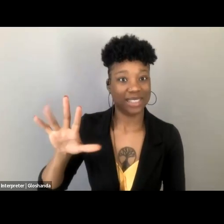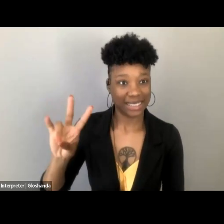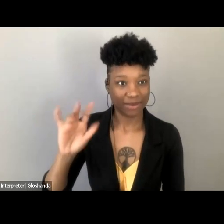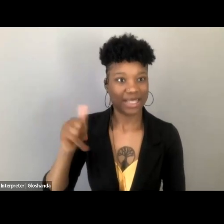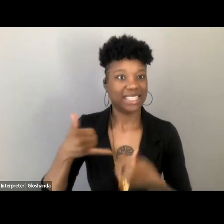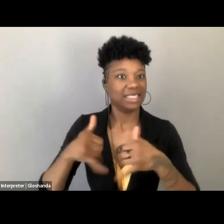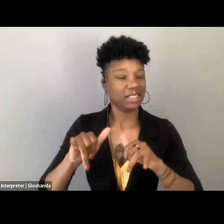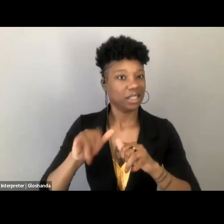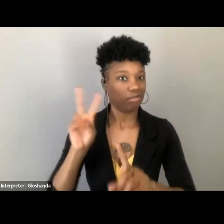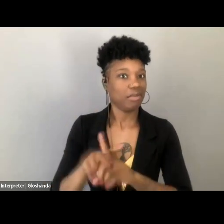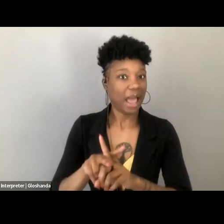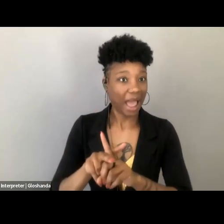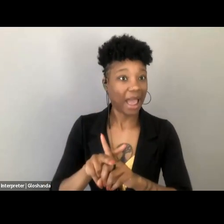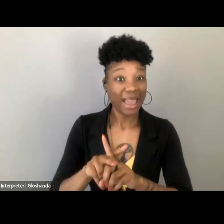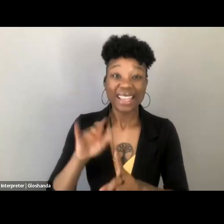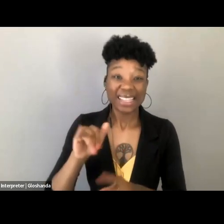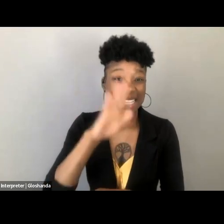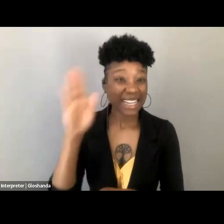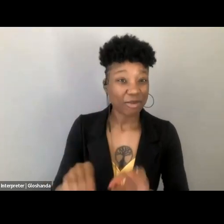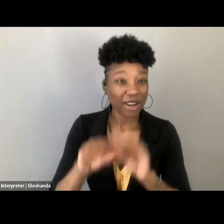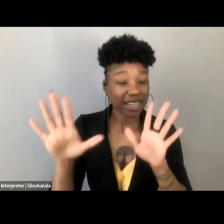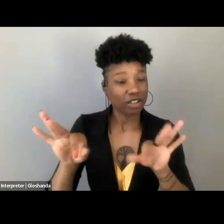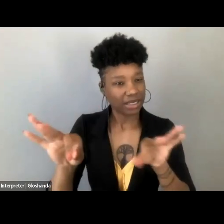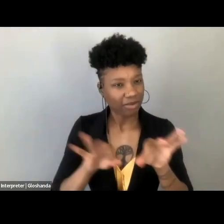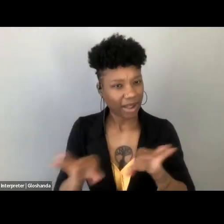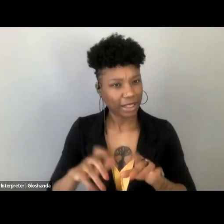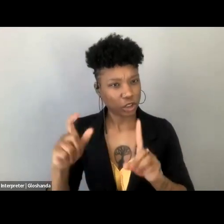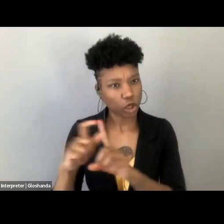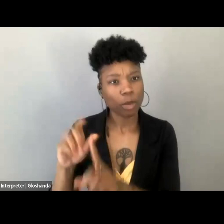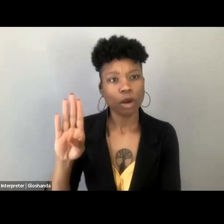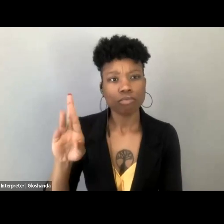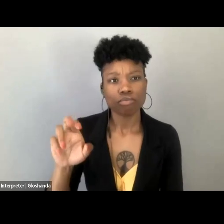and that's never been a definable term, right? I mean, Brennan defined it in a footnote